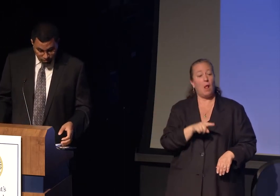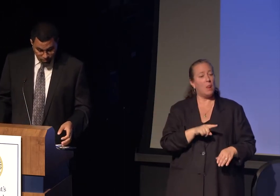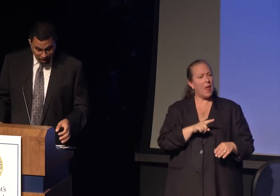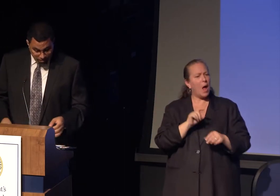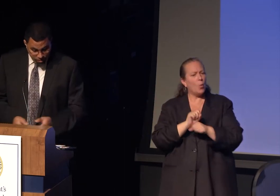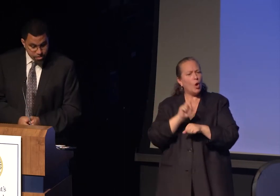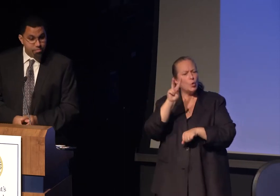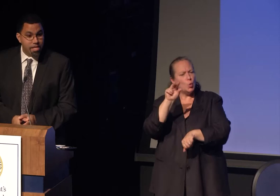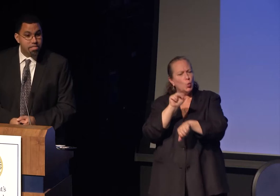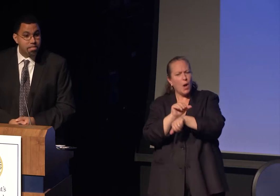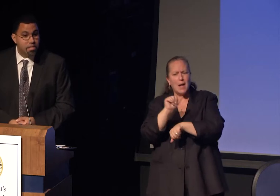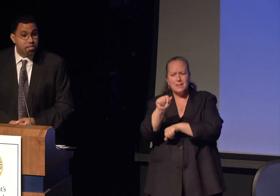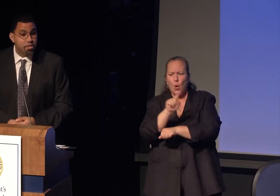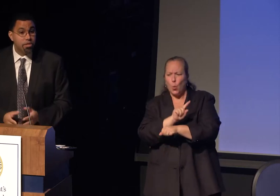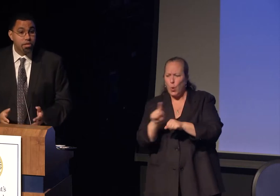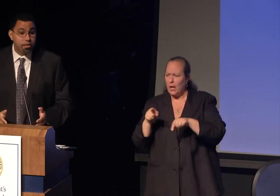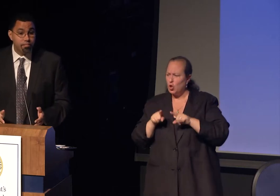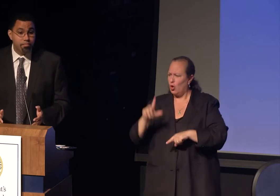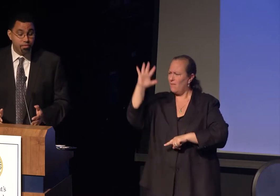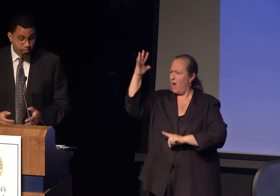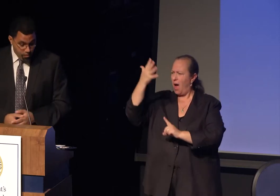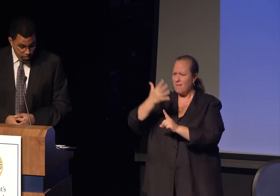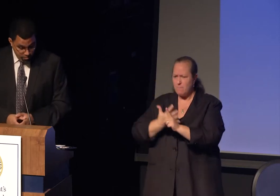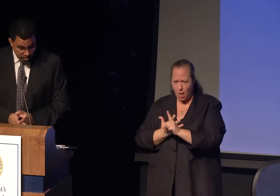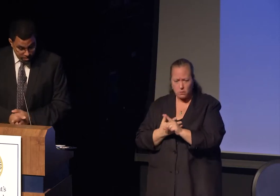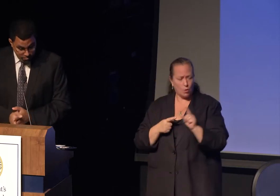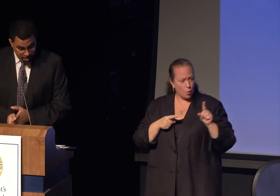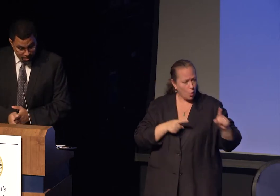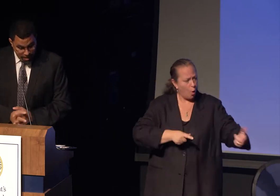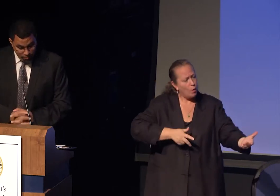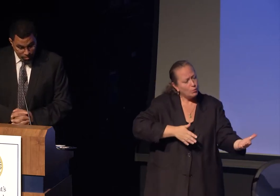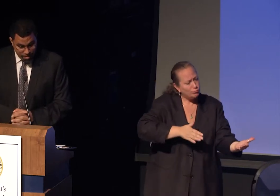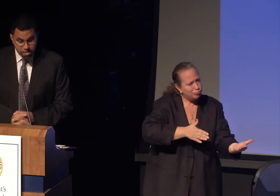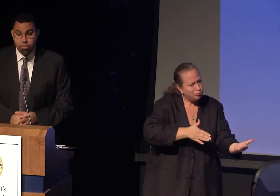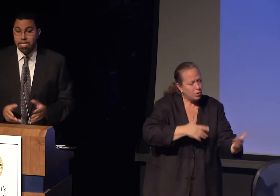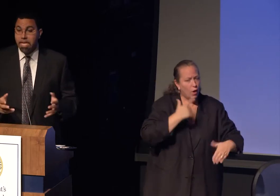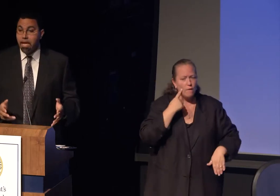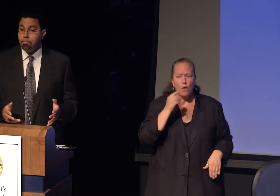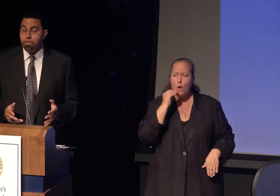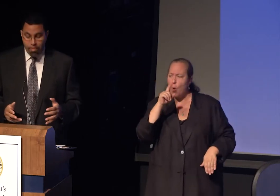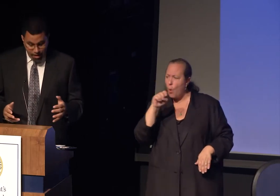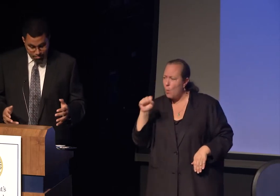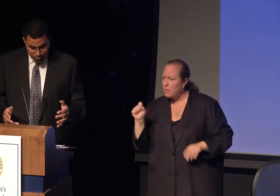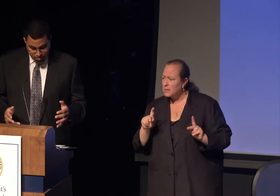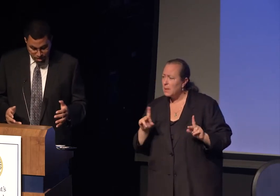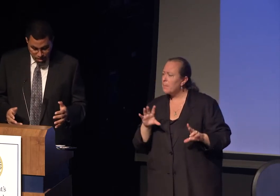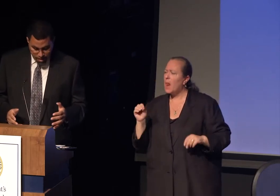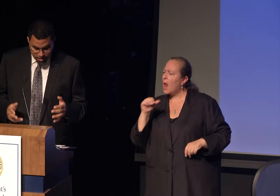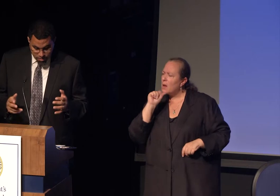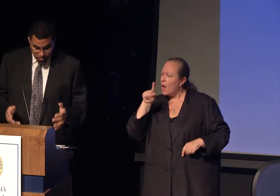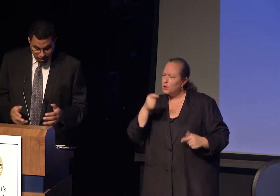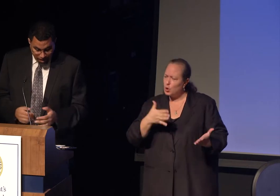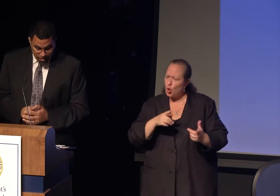to cook for homeless men and women to spend time with them and to provide them